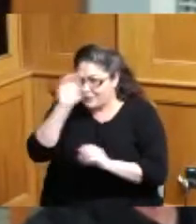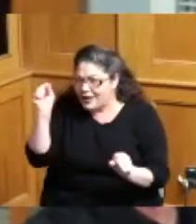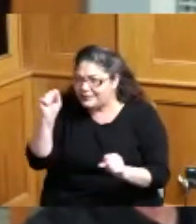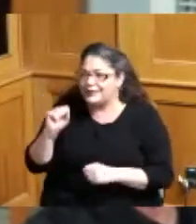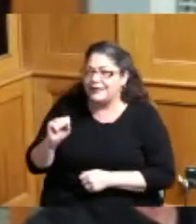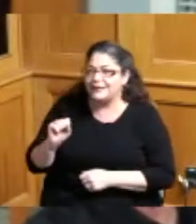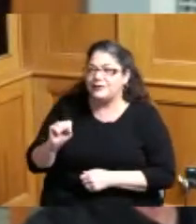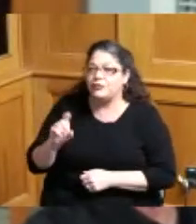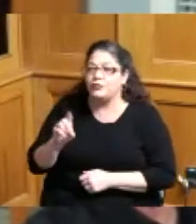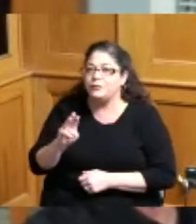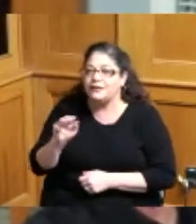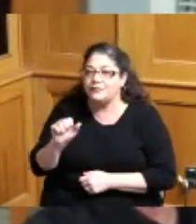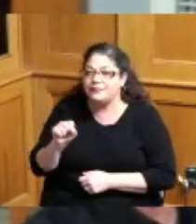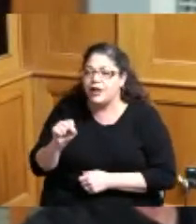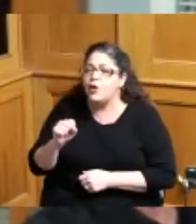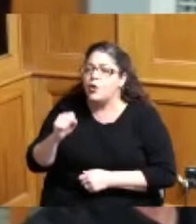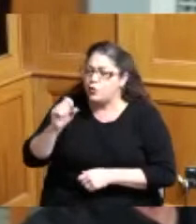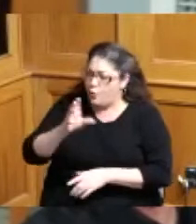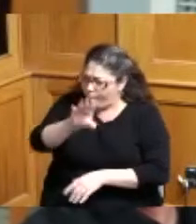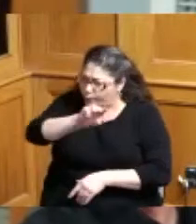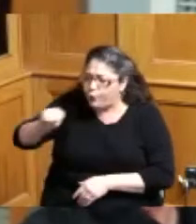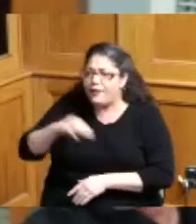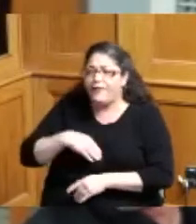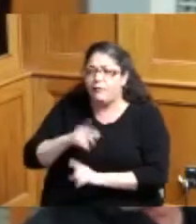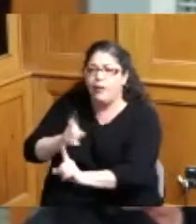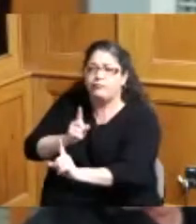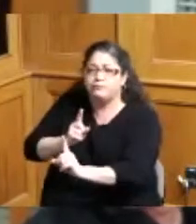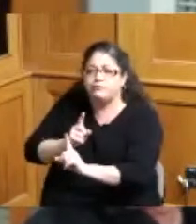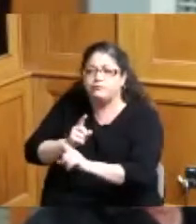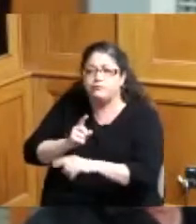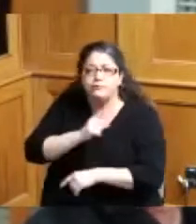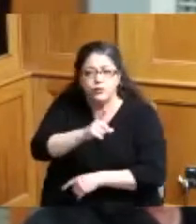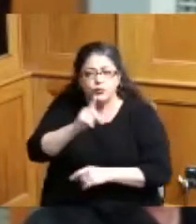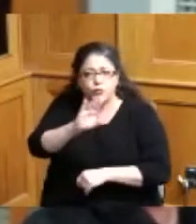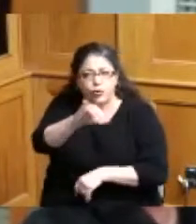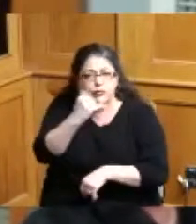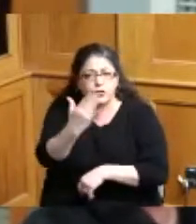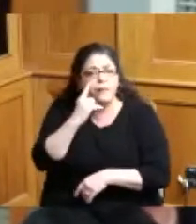start checking them put them in place y'all doing your job for the people do it thoroughly